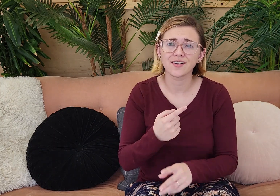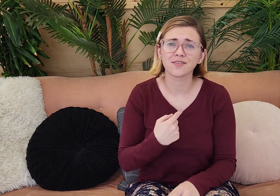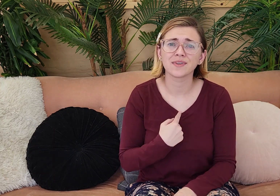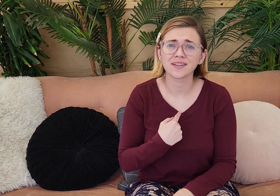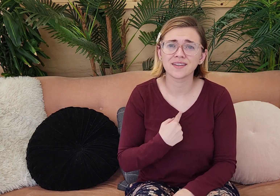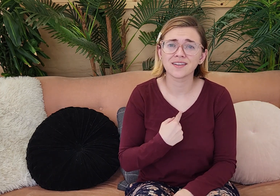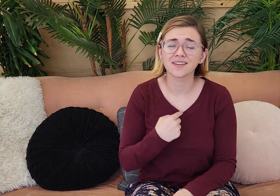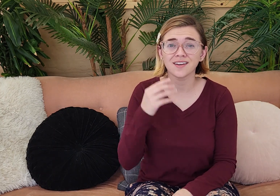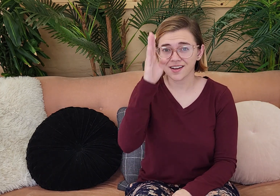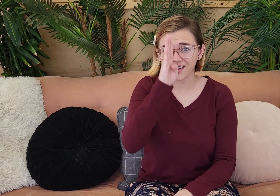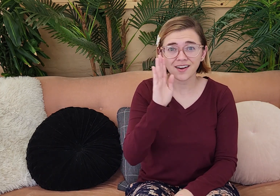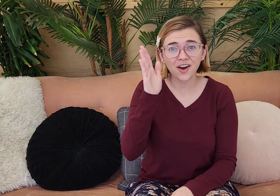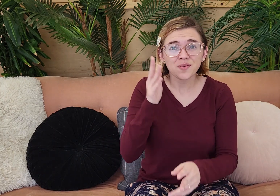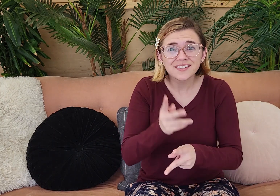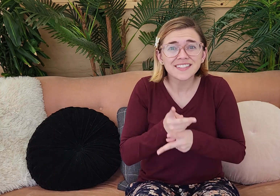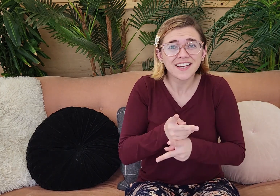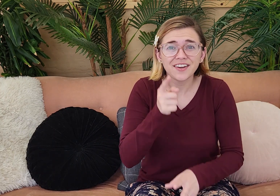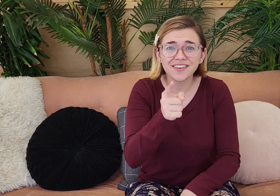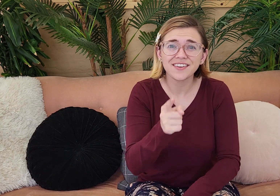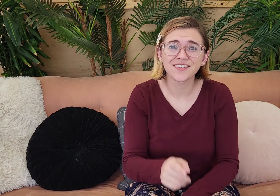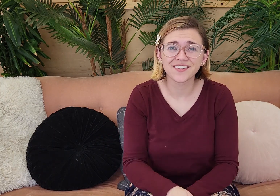care of me and God will take care of you.